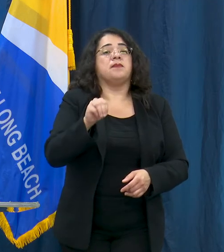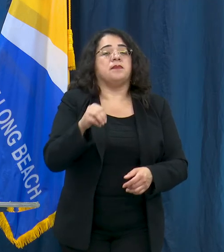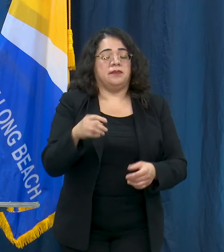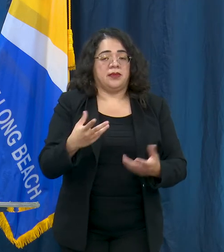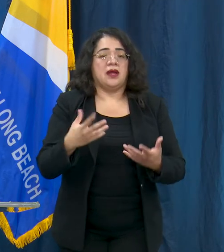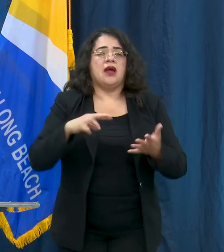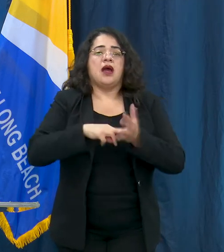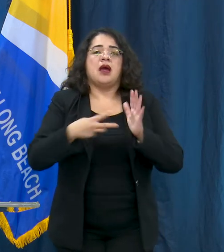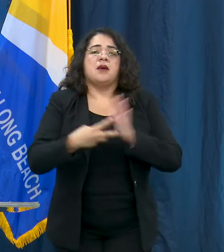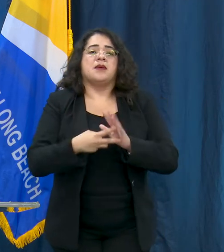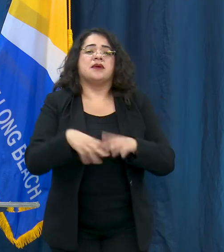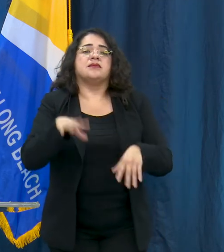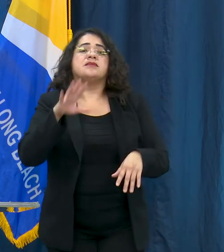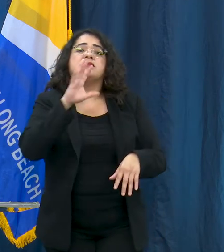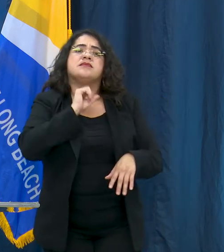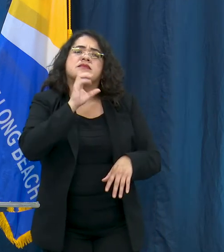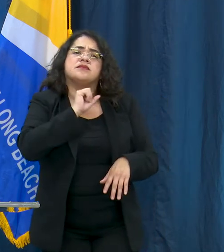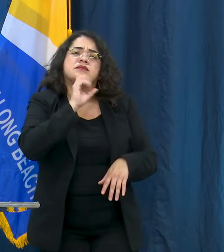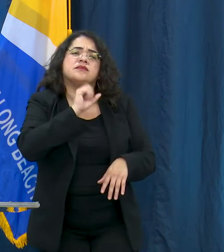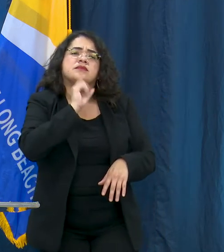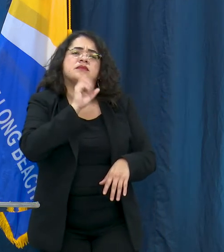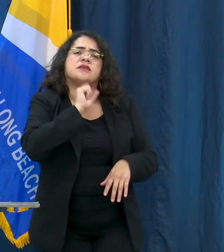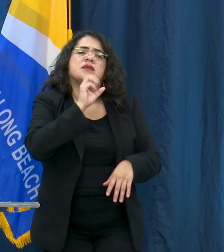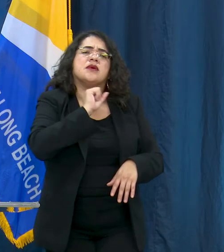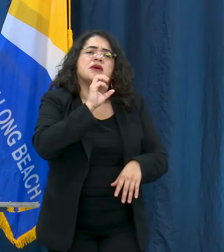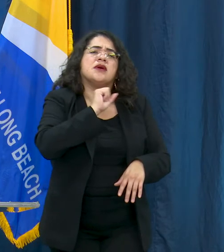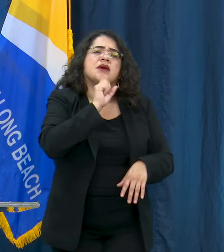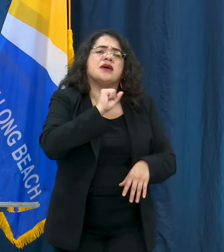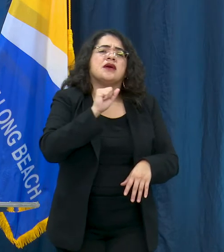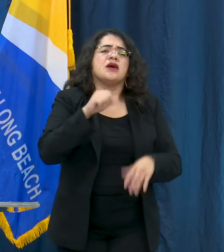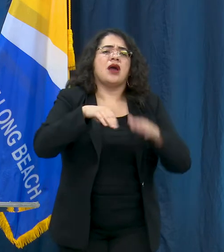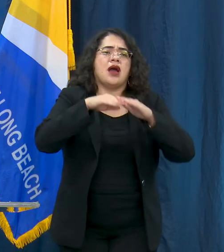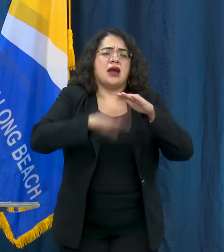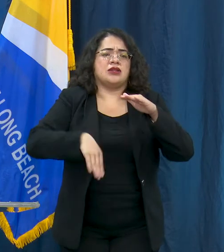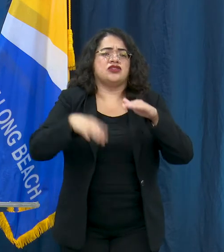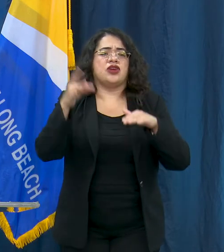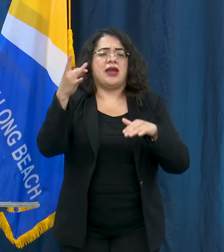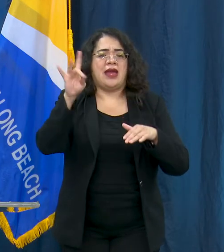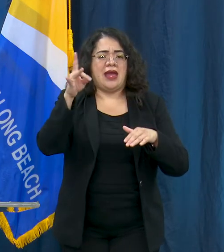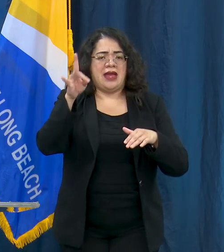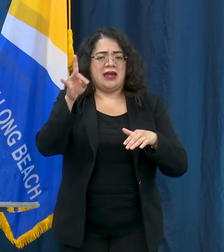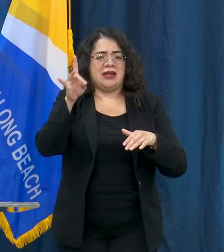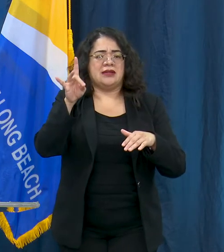positive COVID-19 cases in Long Beach but there is evidence of a complication